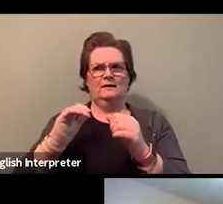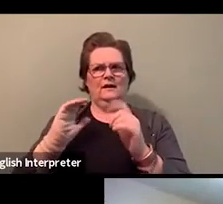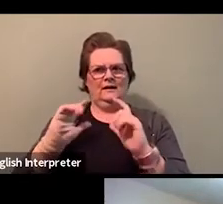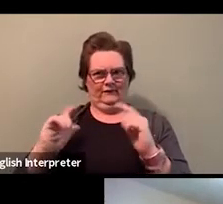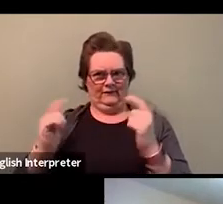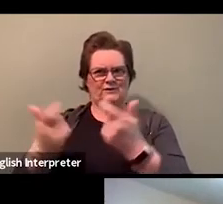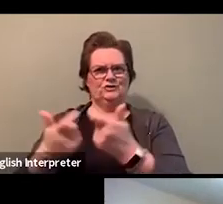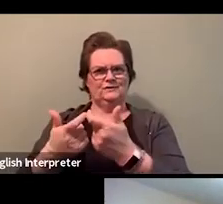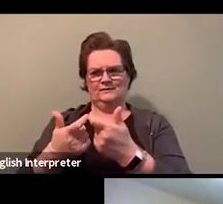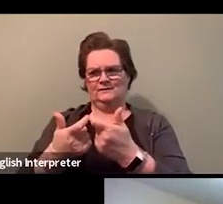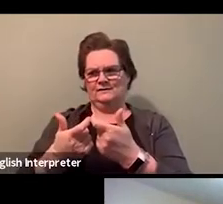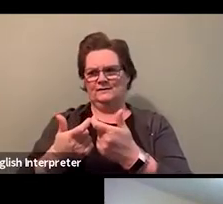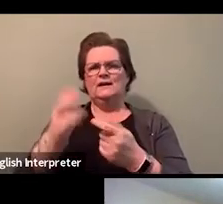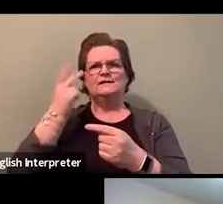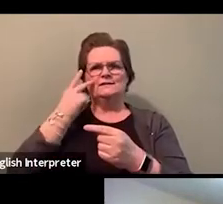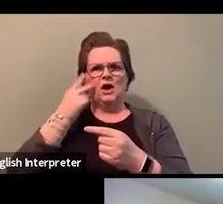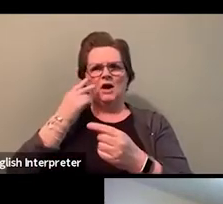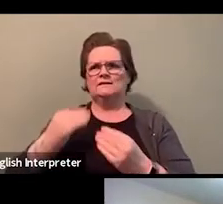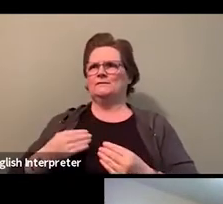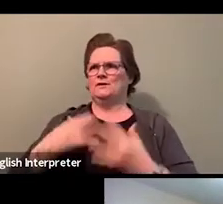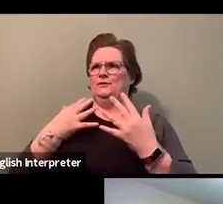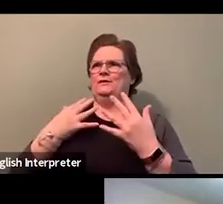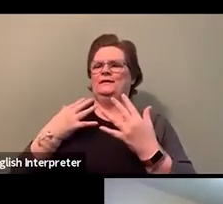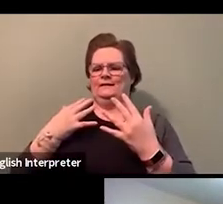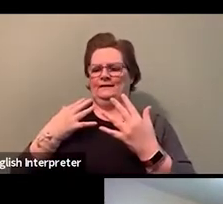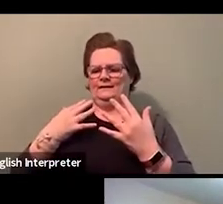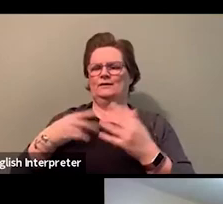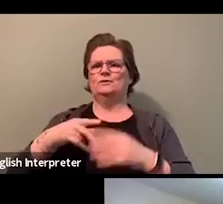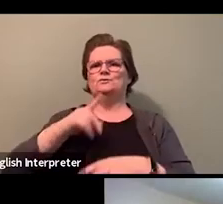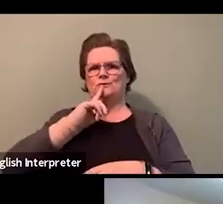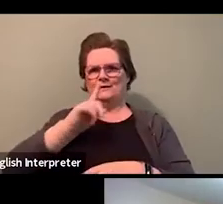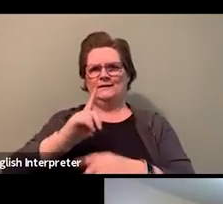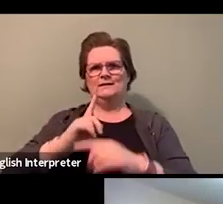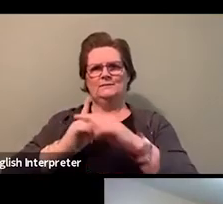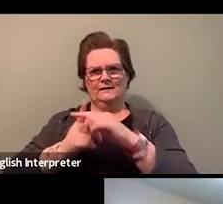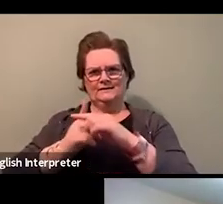And all those things are really positive, but you know, anti-black racism is so deeply ingrained